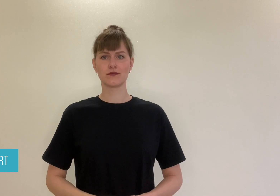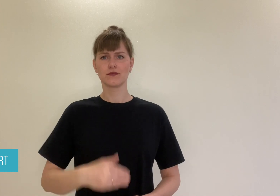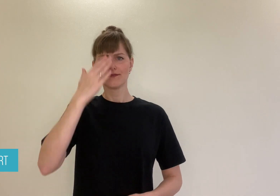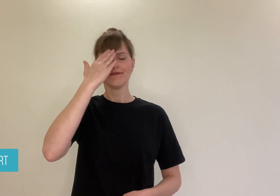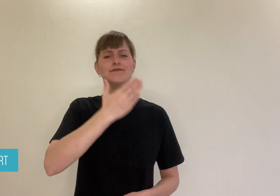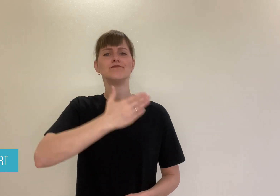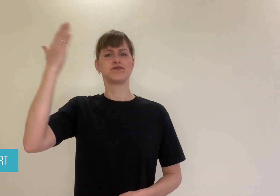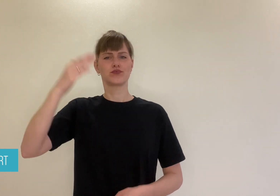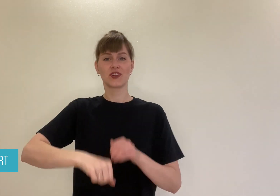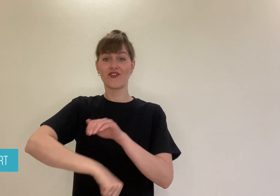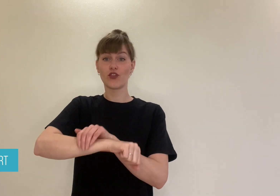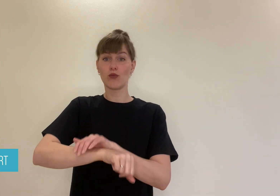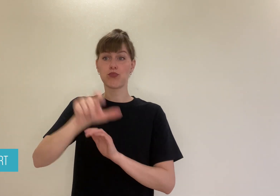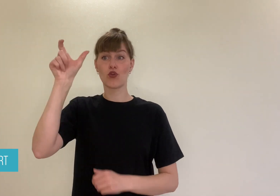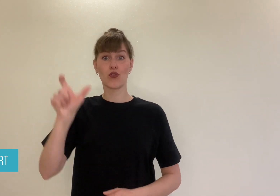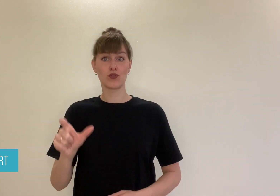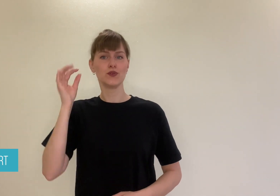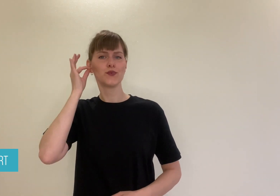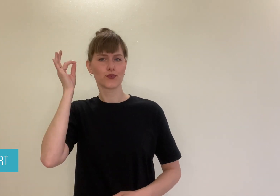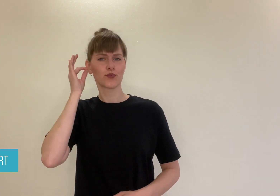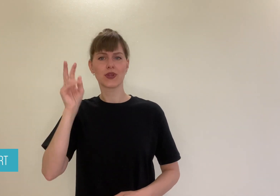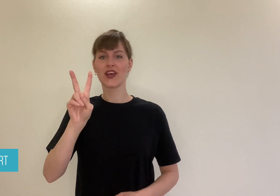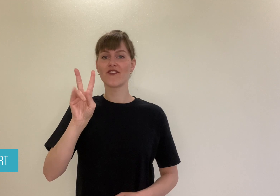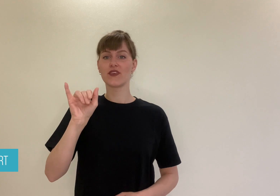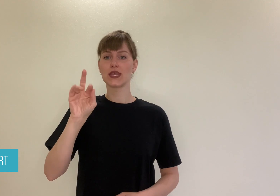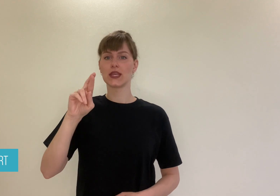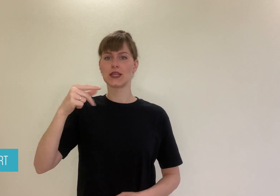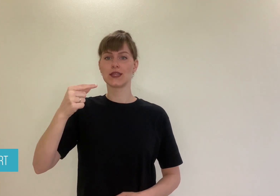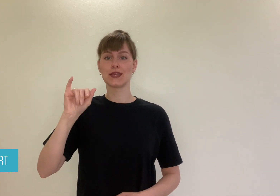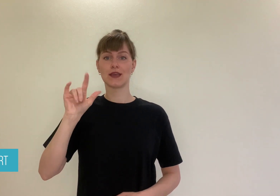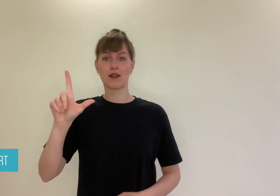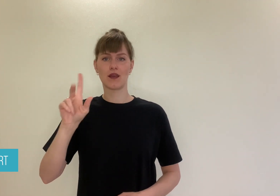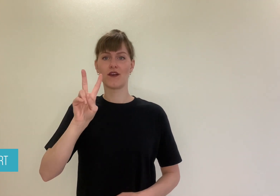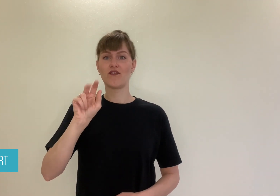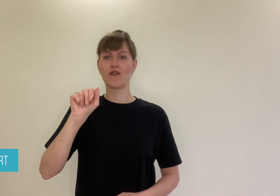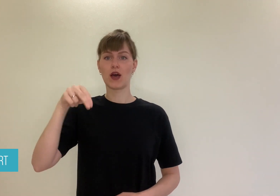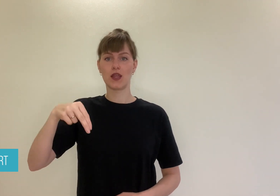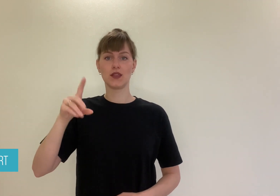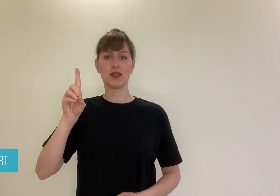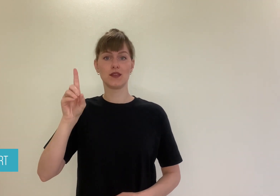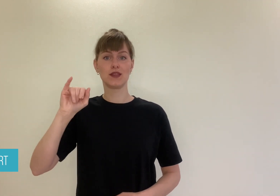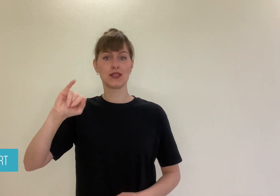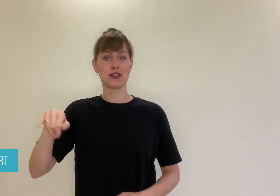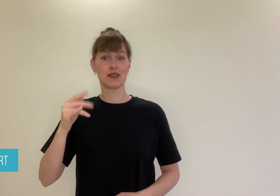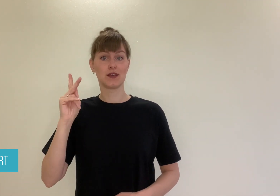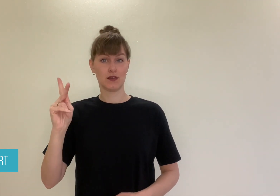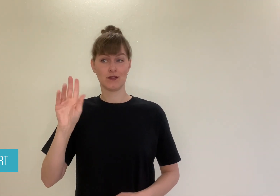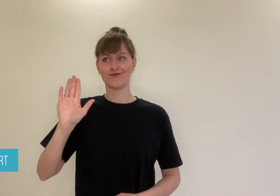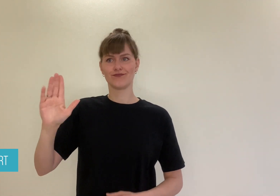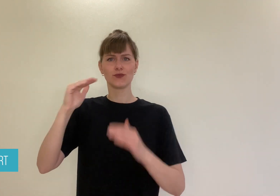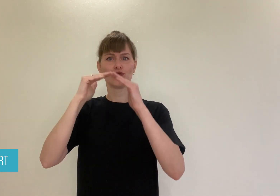Famous football player Virgil Van Dijk from the Netherlands,